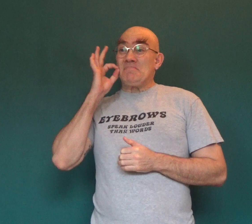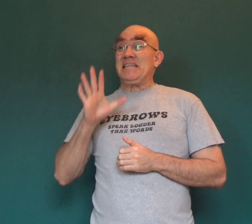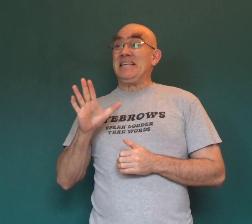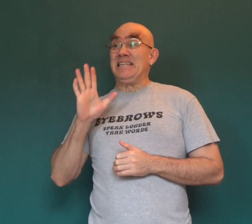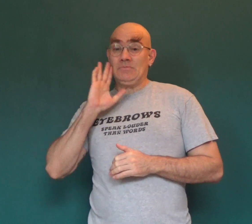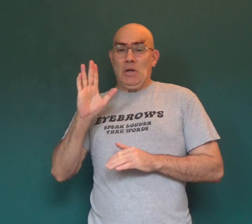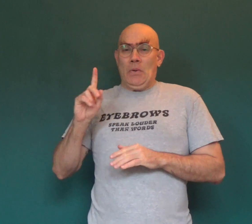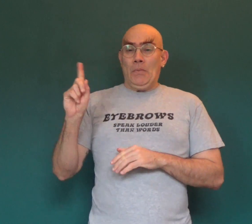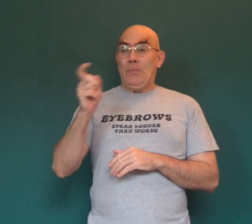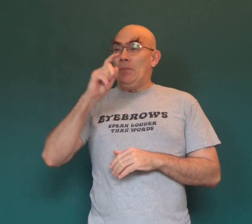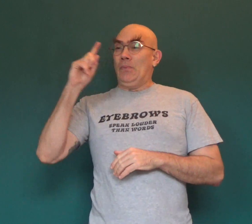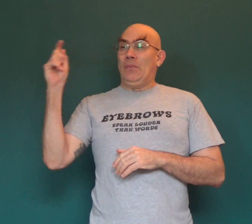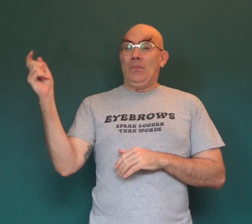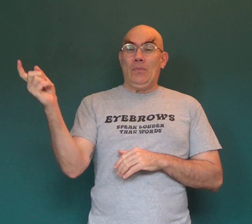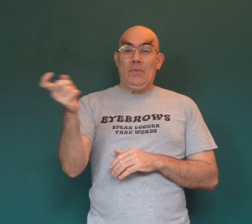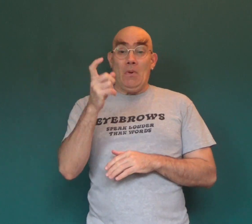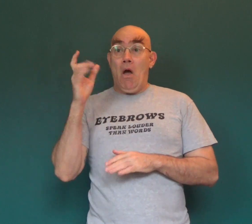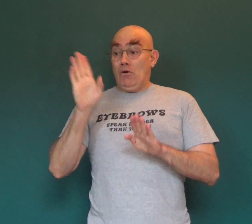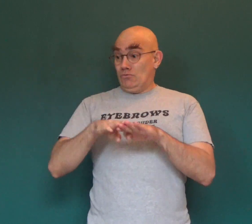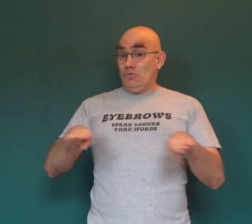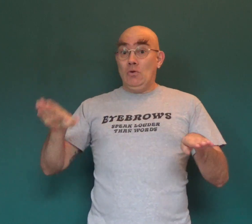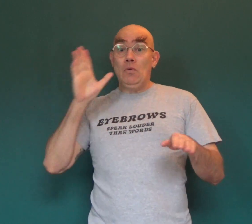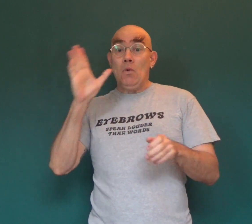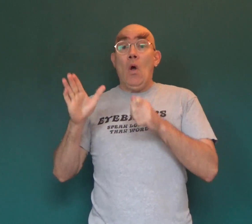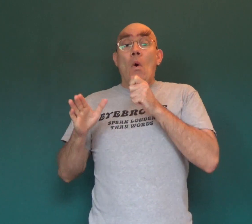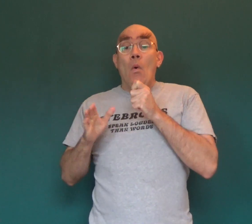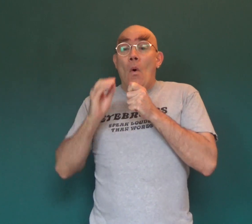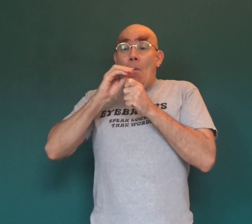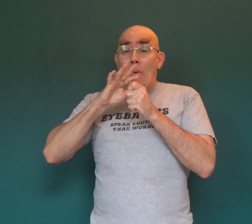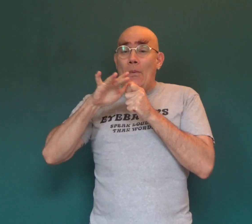Bees'll buzz, kids'll blow dandelion fuzz